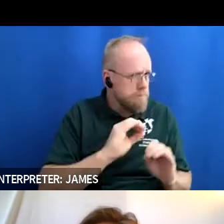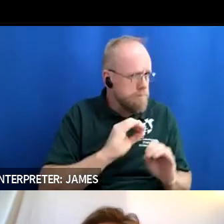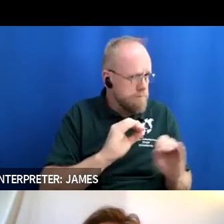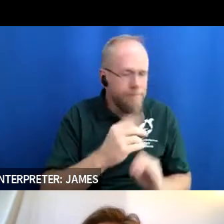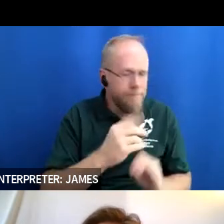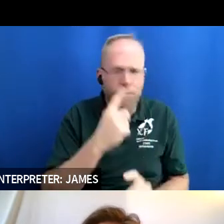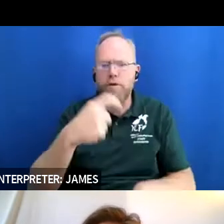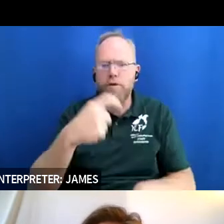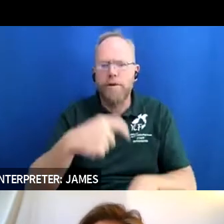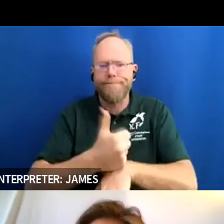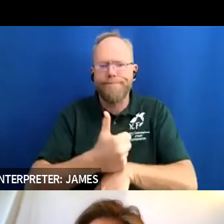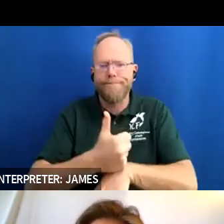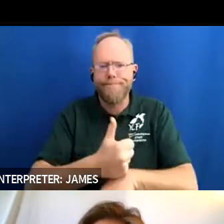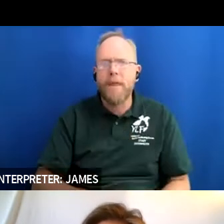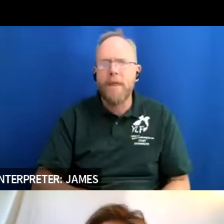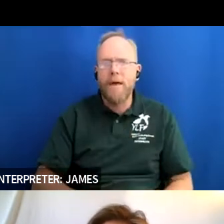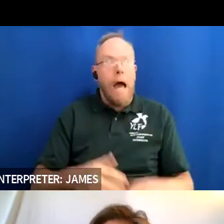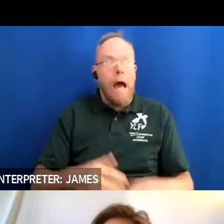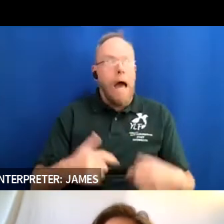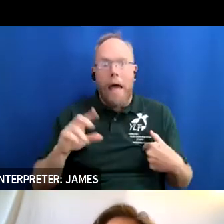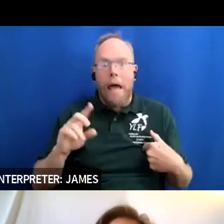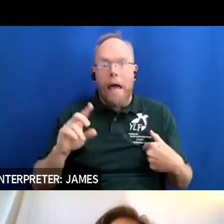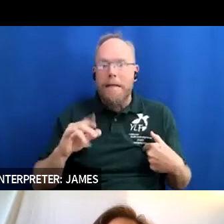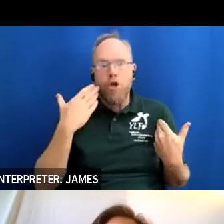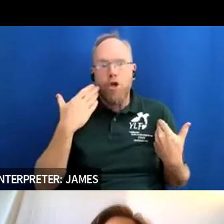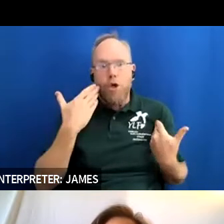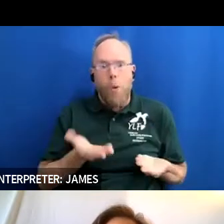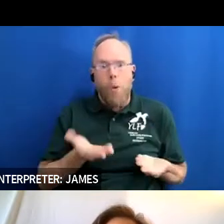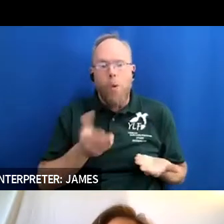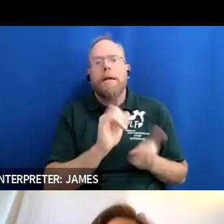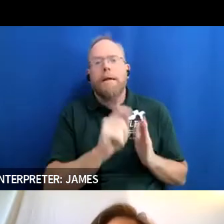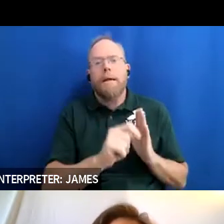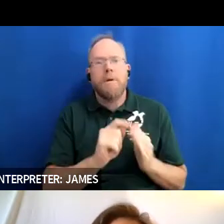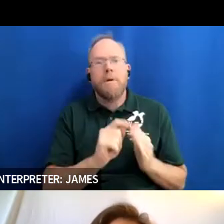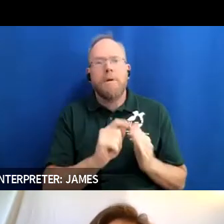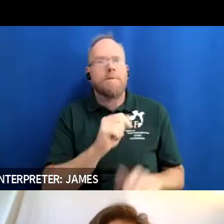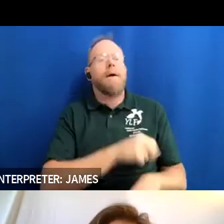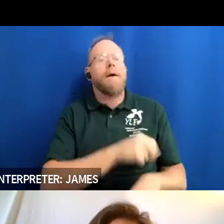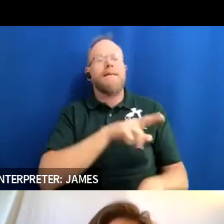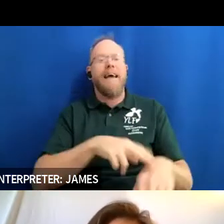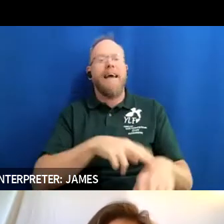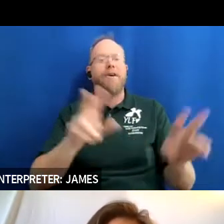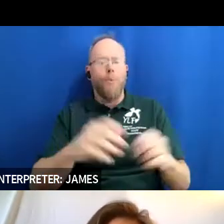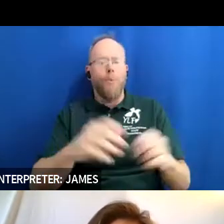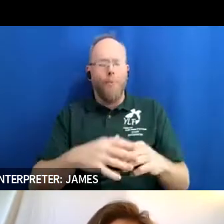i didn't know that it was a national thing either so um i don't really know what to expect so i just